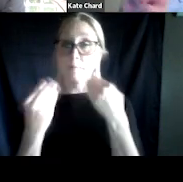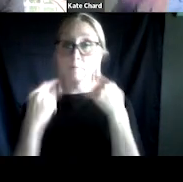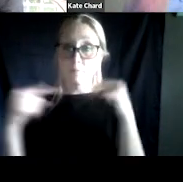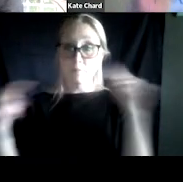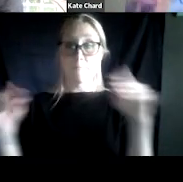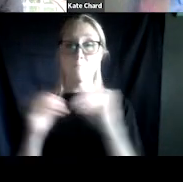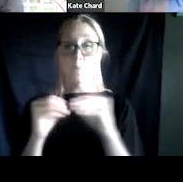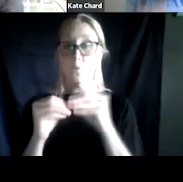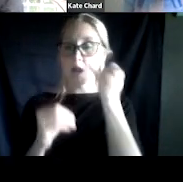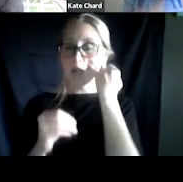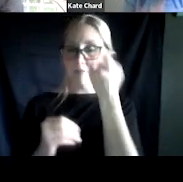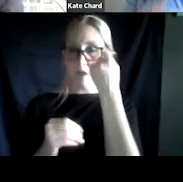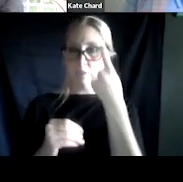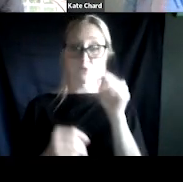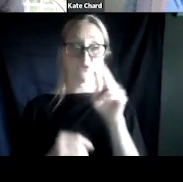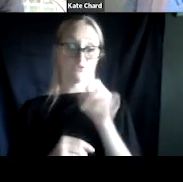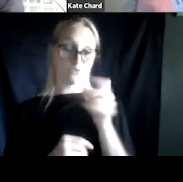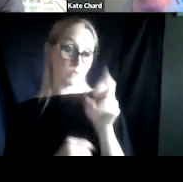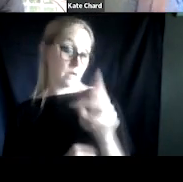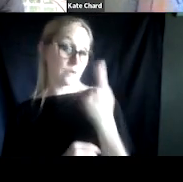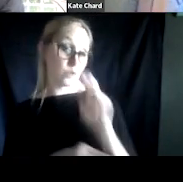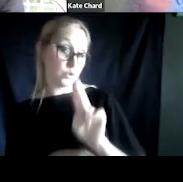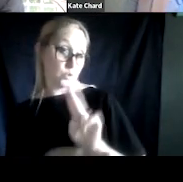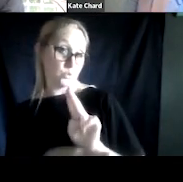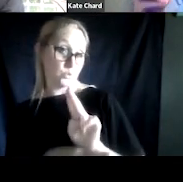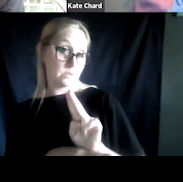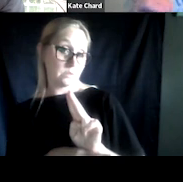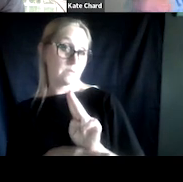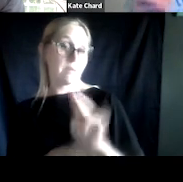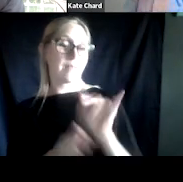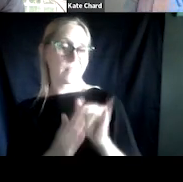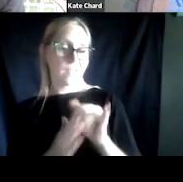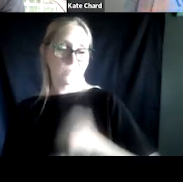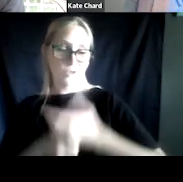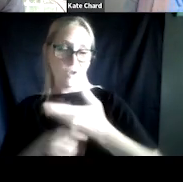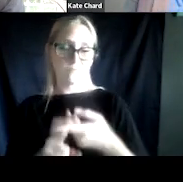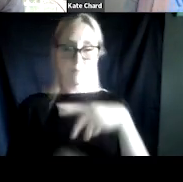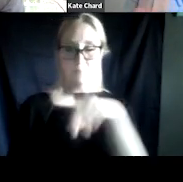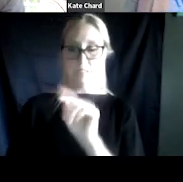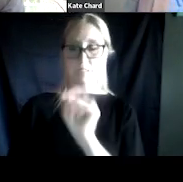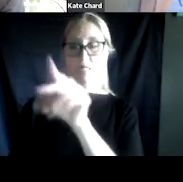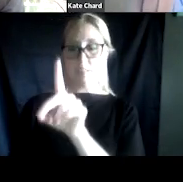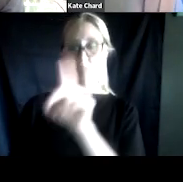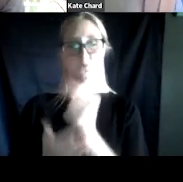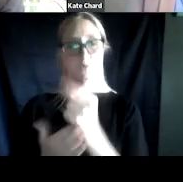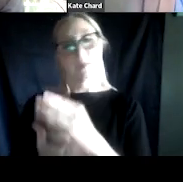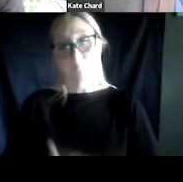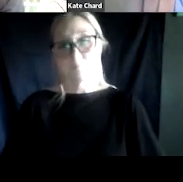what their triggers for use are that are actually being caused by the PTSD treatment, right, by the PTSD treatment.